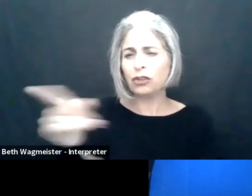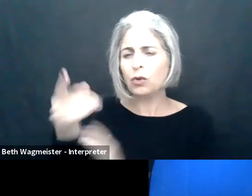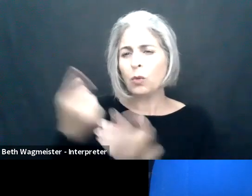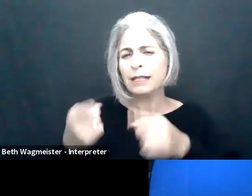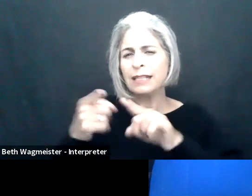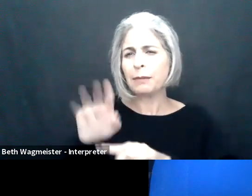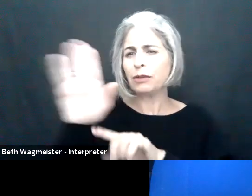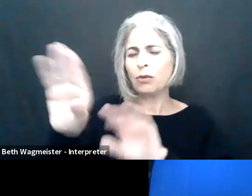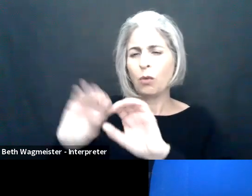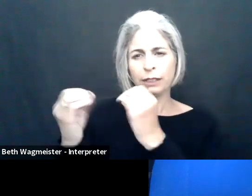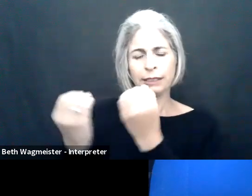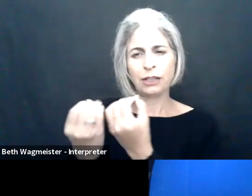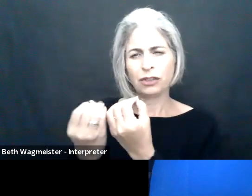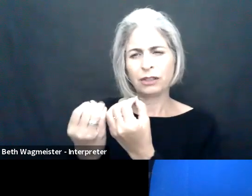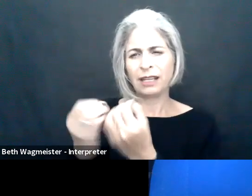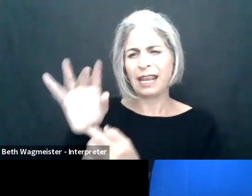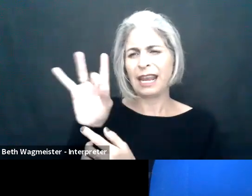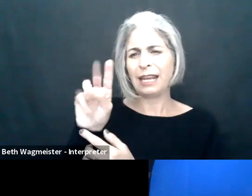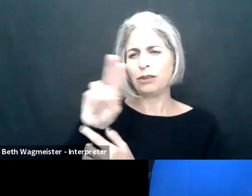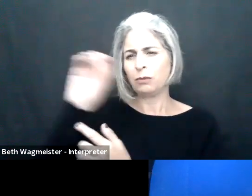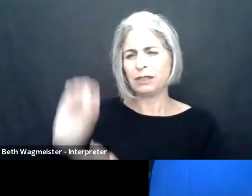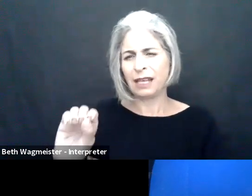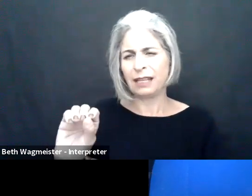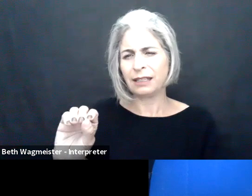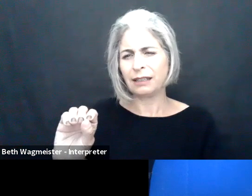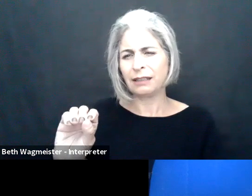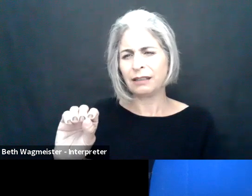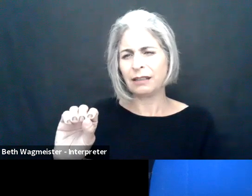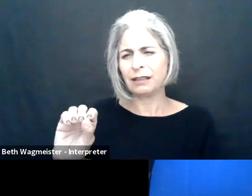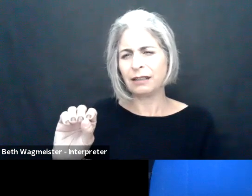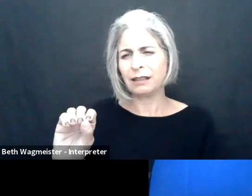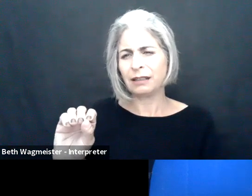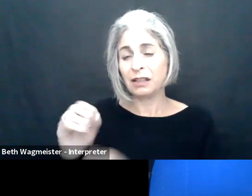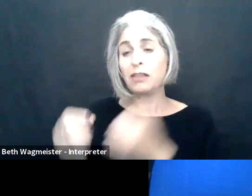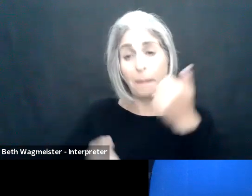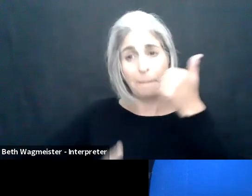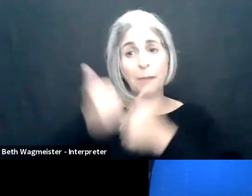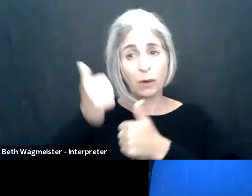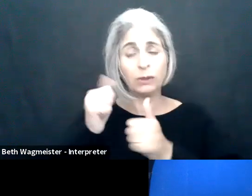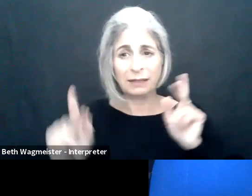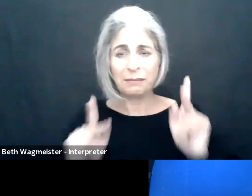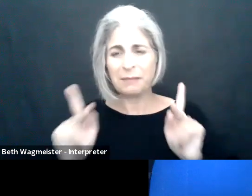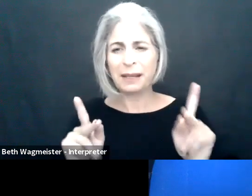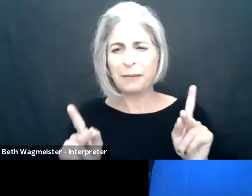emphasize before we get started is when we ask you about what's going on in your